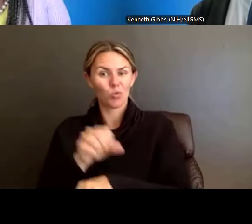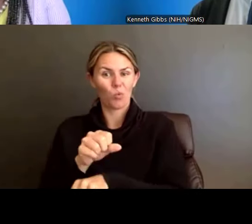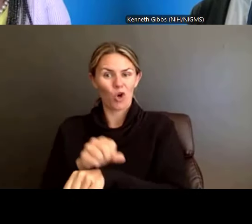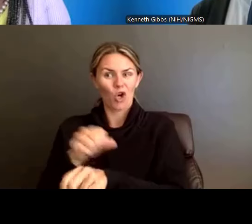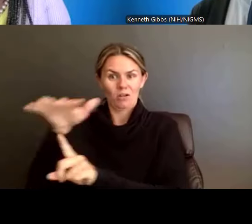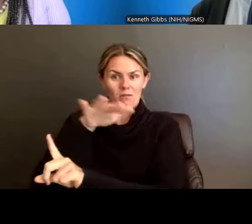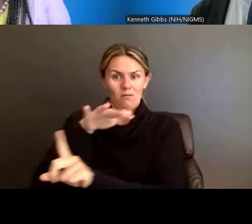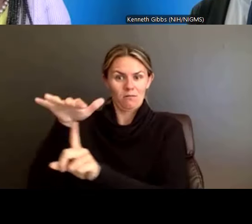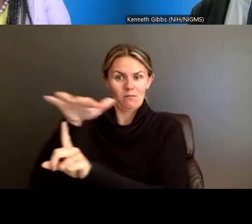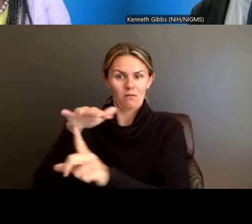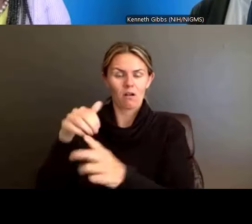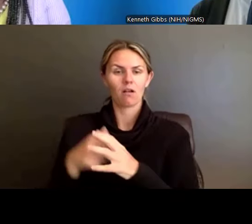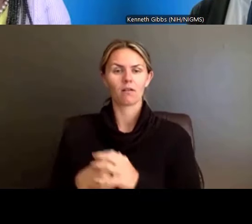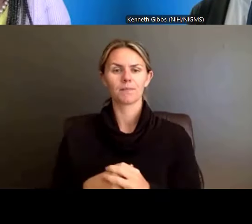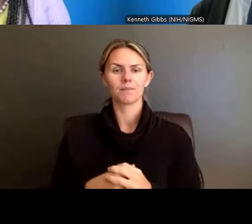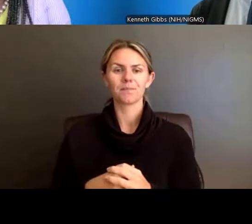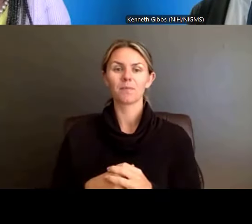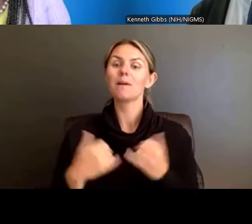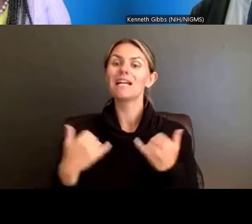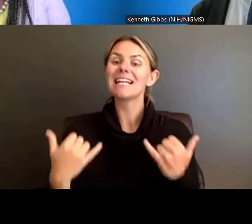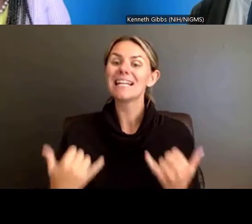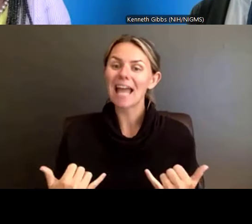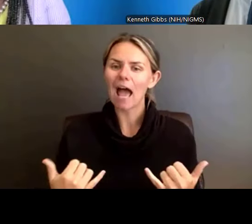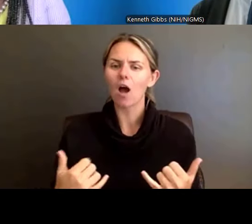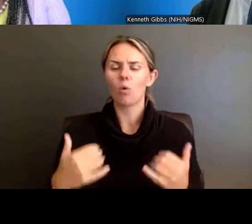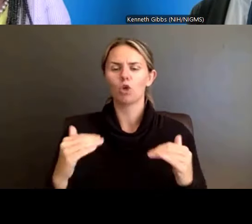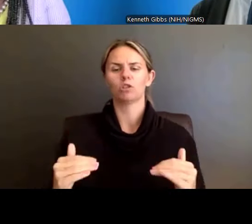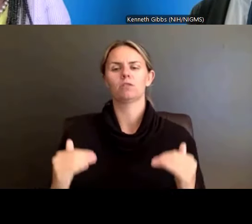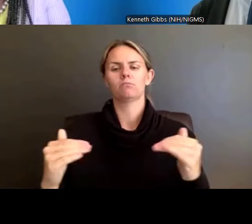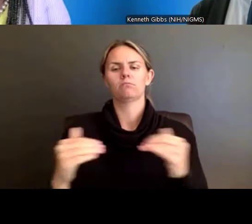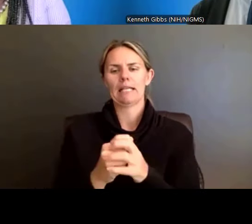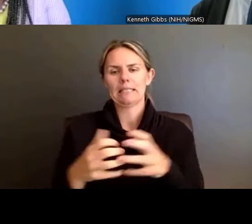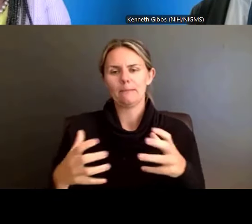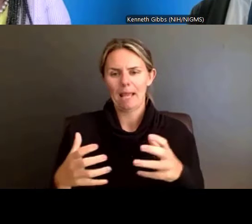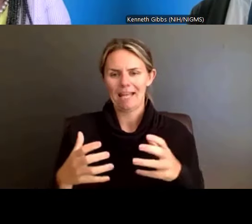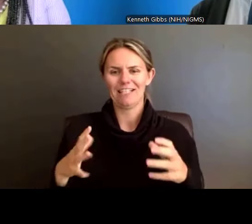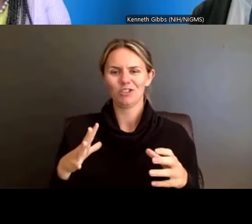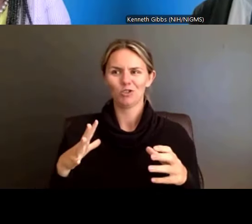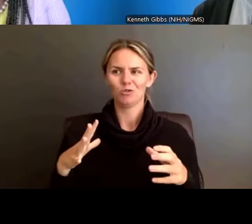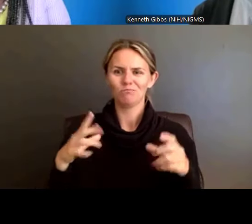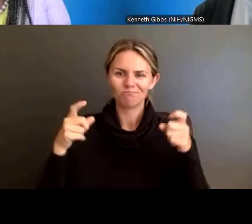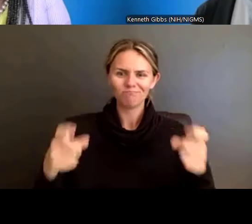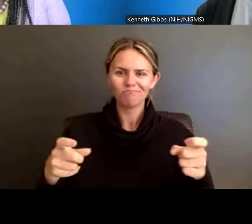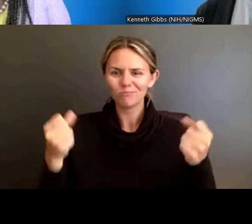But then we're also now contributing into it in a vast number of other ways, like we are on this call